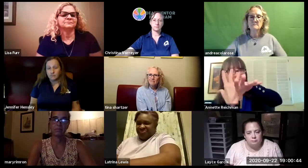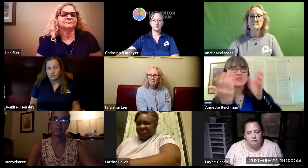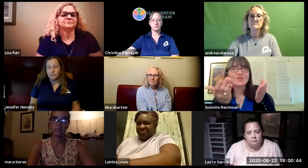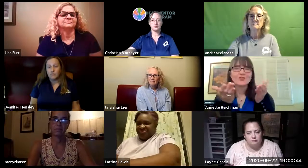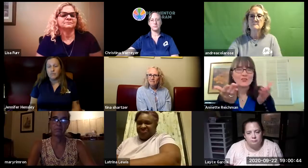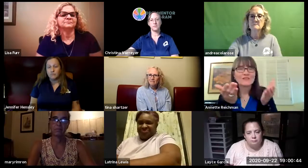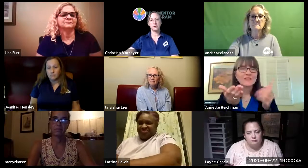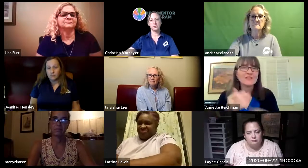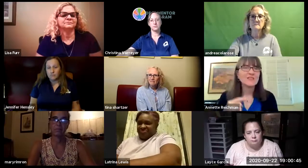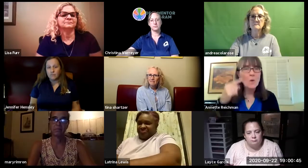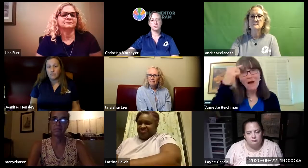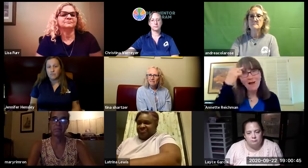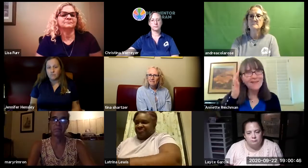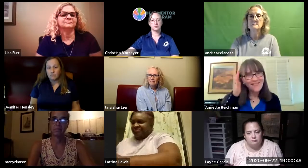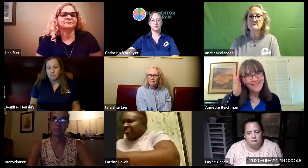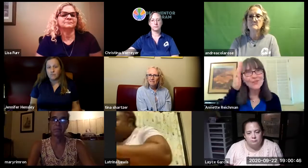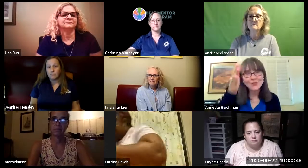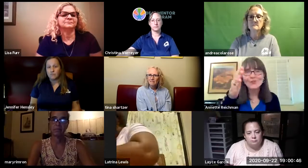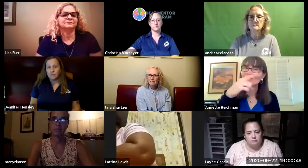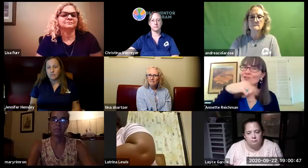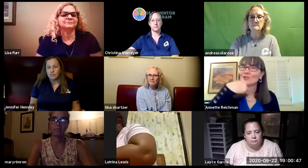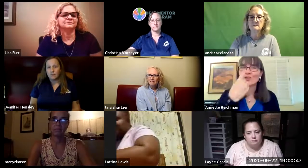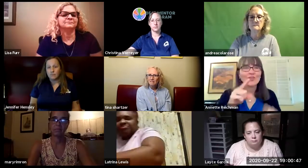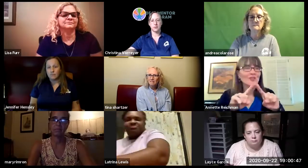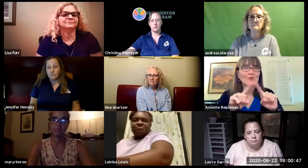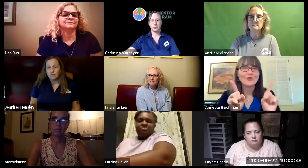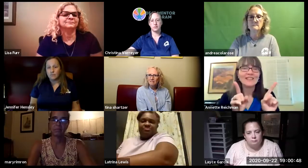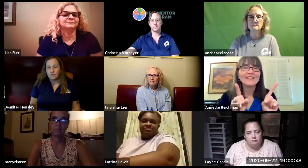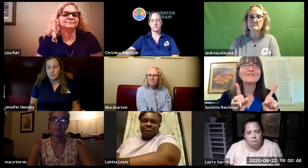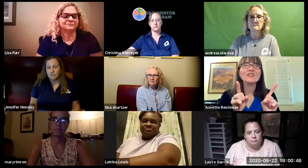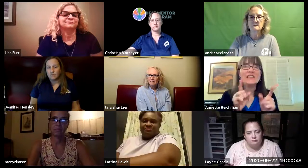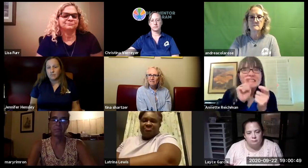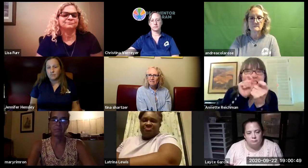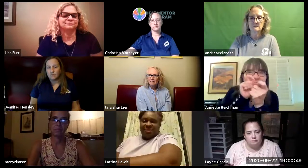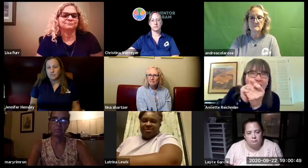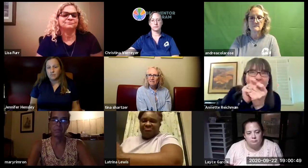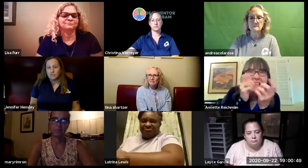in person and partly remote services